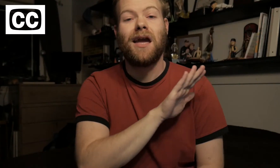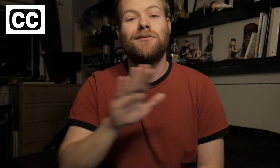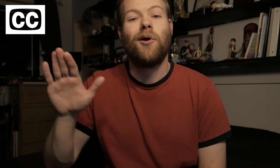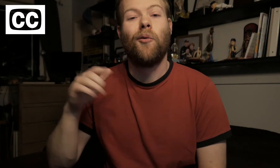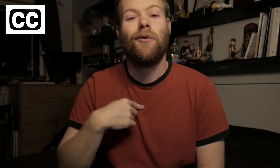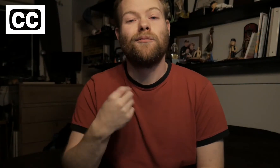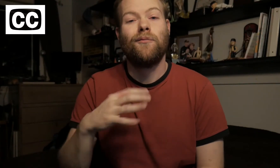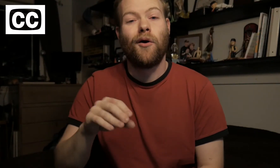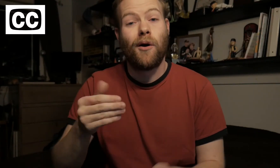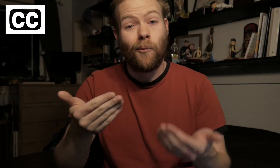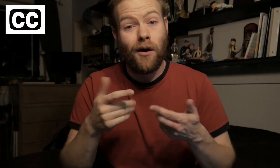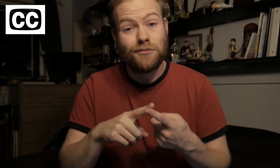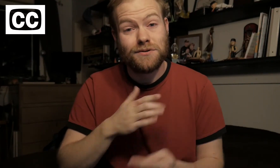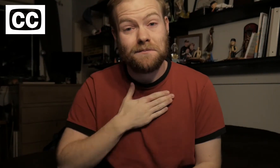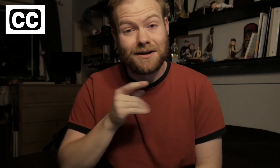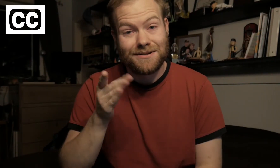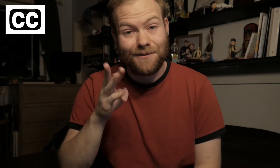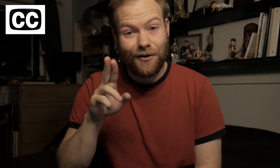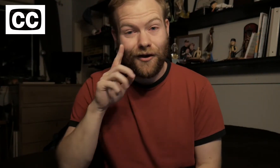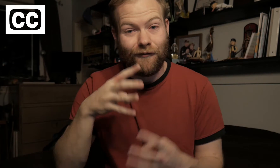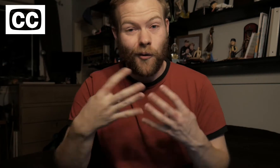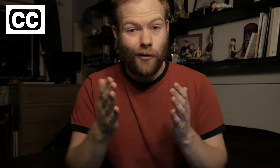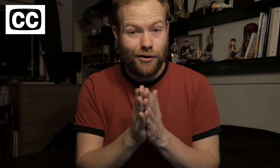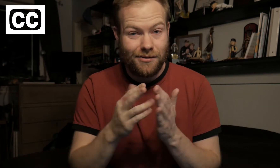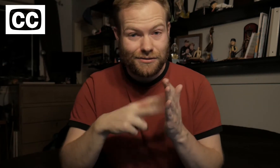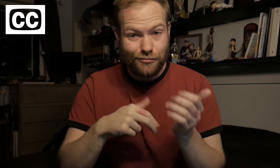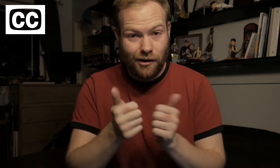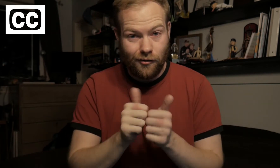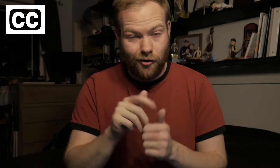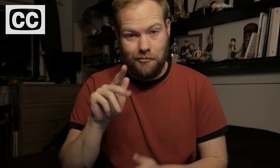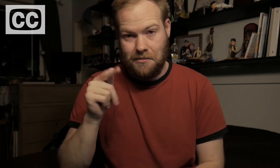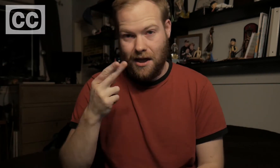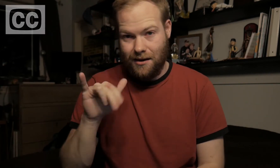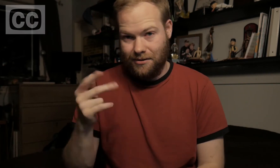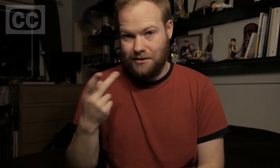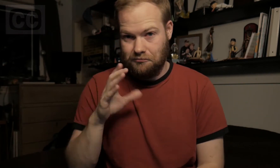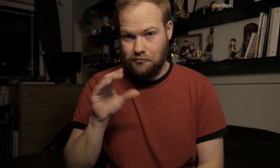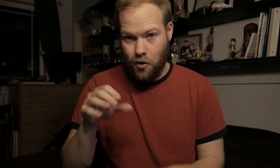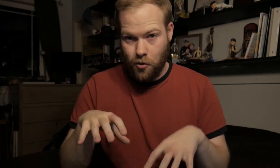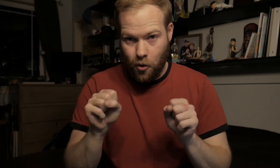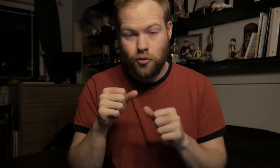Hello, I’m Rogan and welcome to my TBR for the Queer Lit Readathon that Kathy and I co-host,